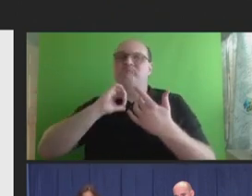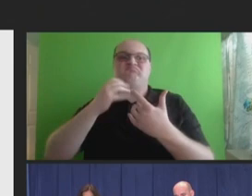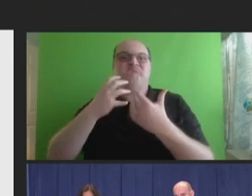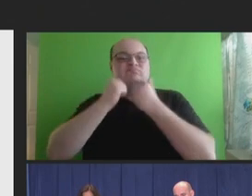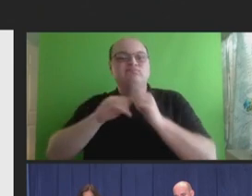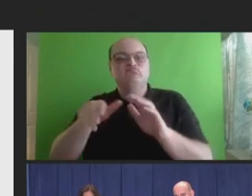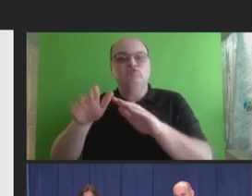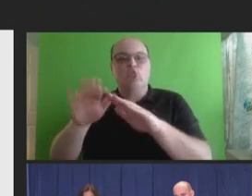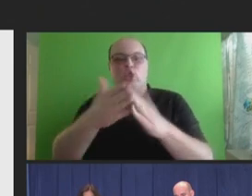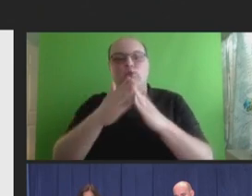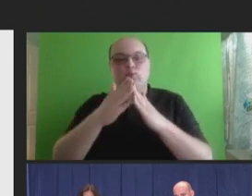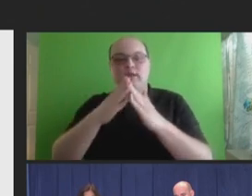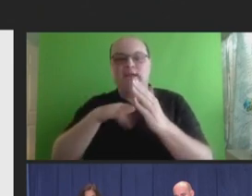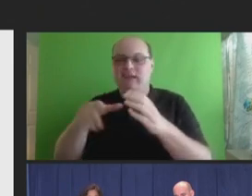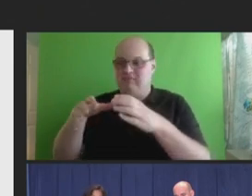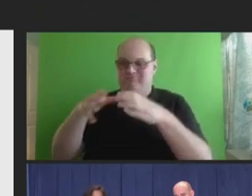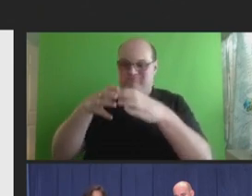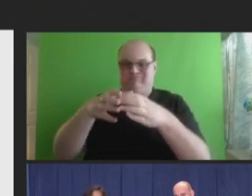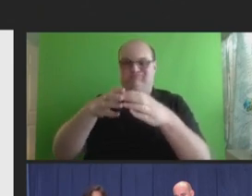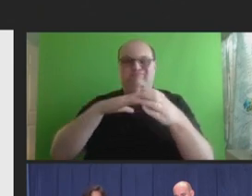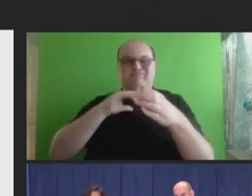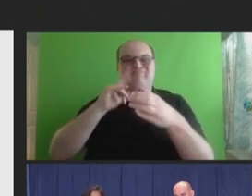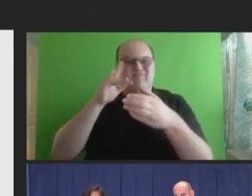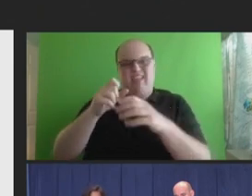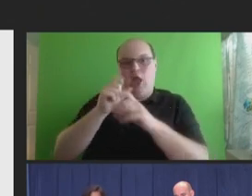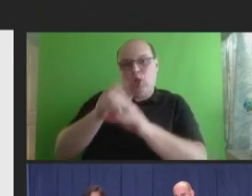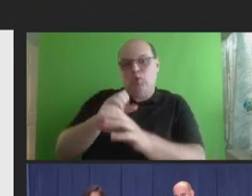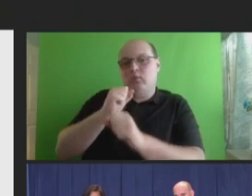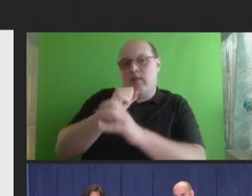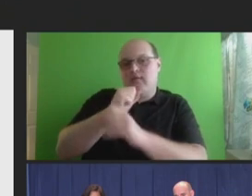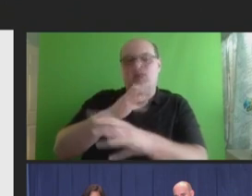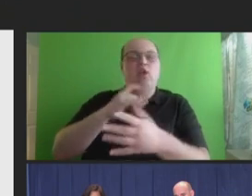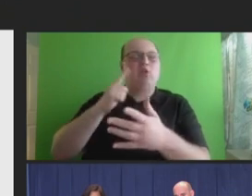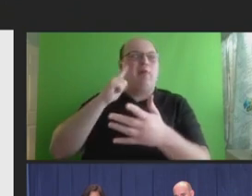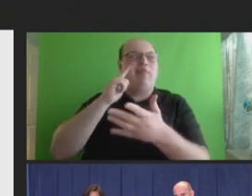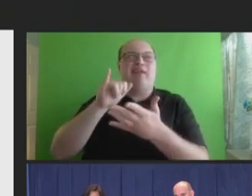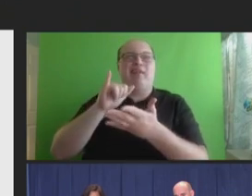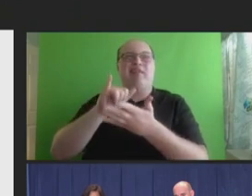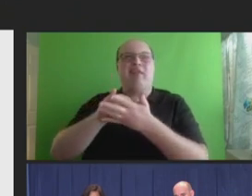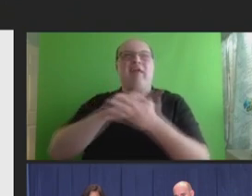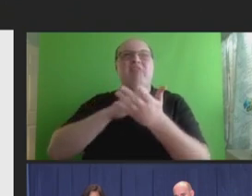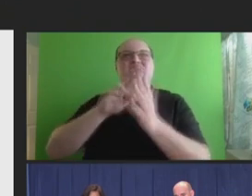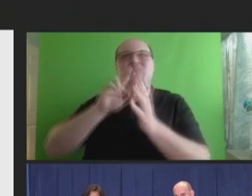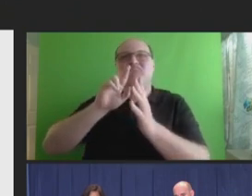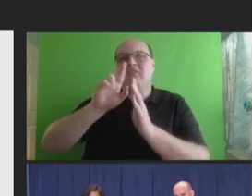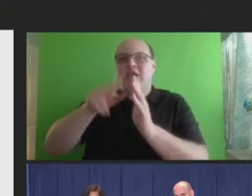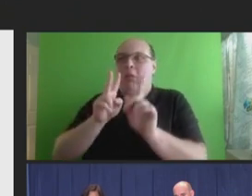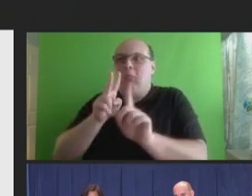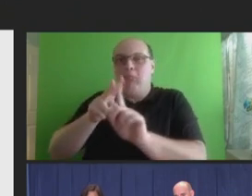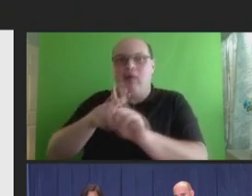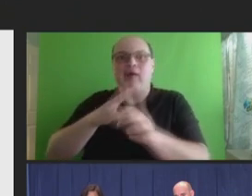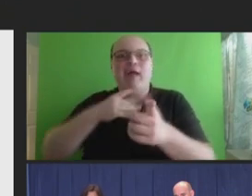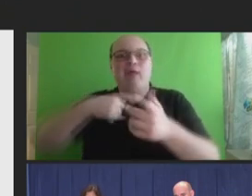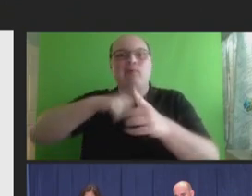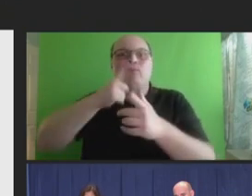of the messaging. And so, I do think that that can have a real role, as we were just talking about.